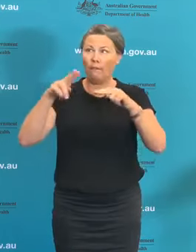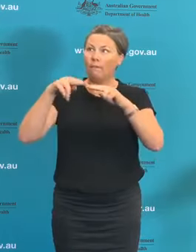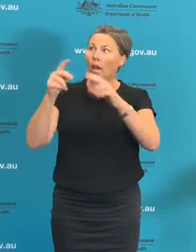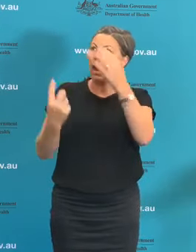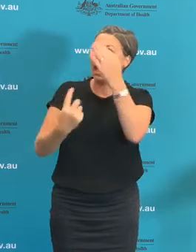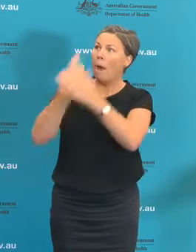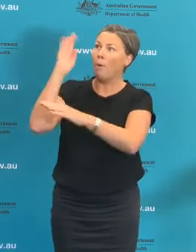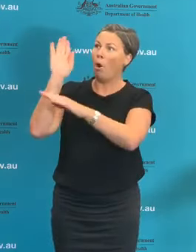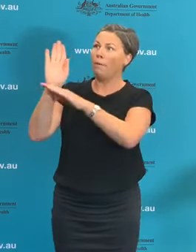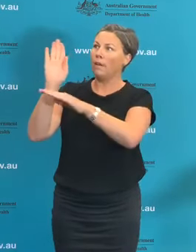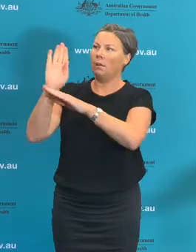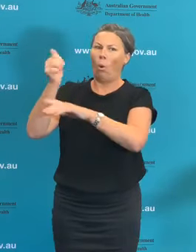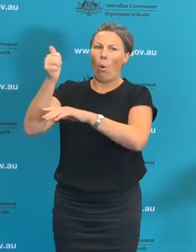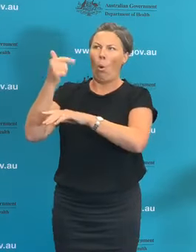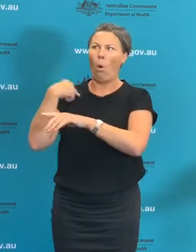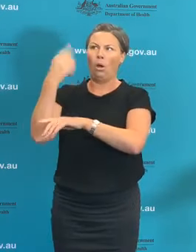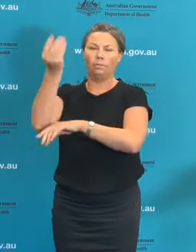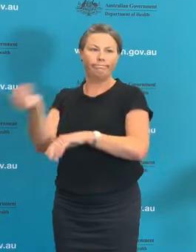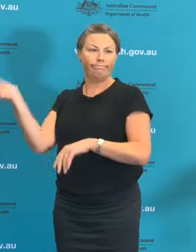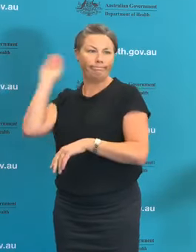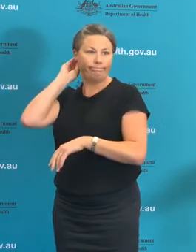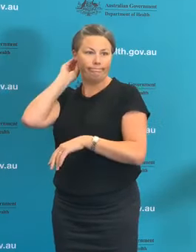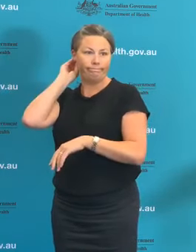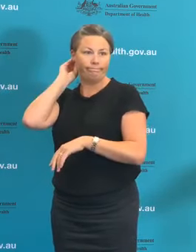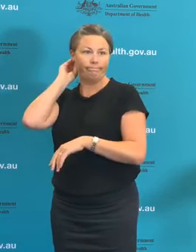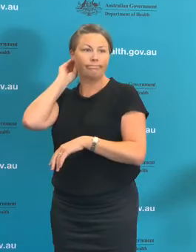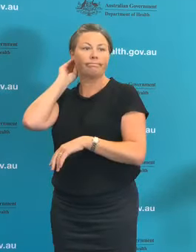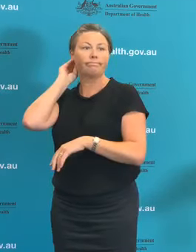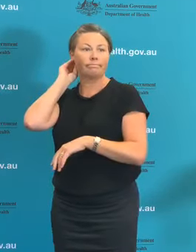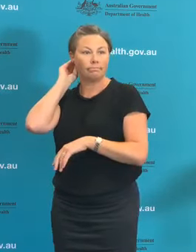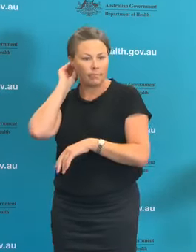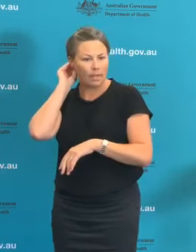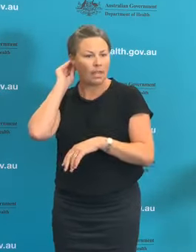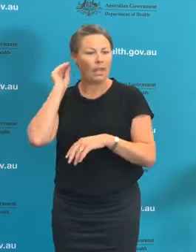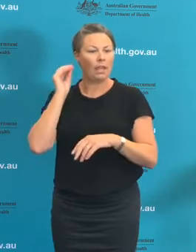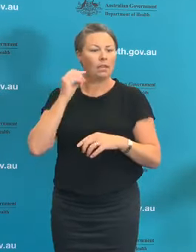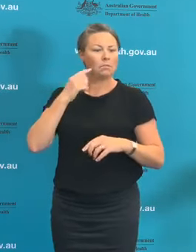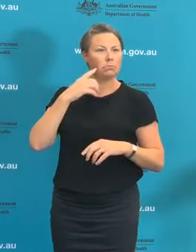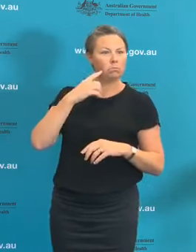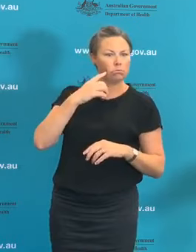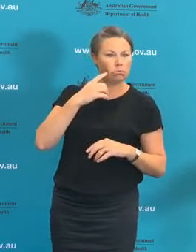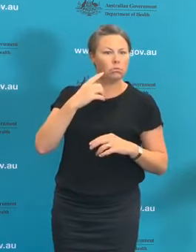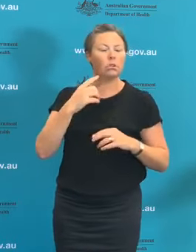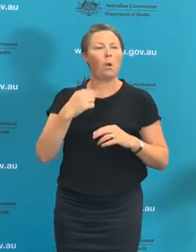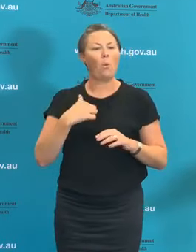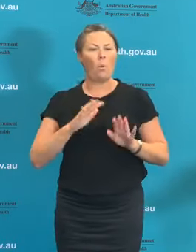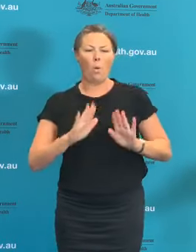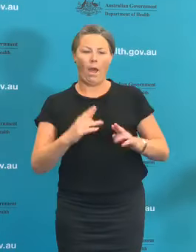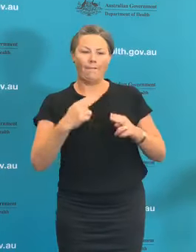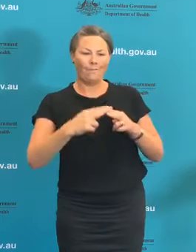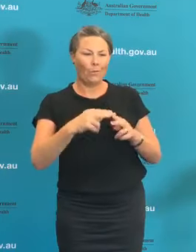use them to the best of our clinicians' ability to inform the treatment of